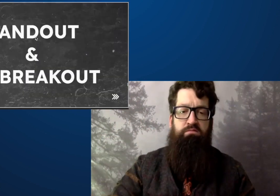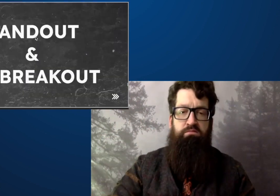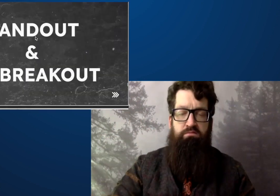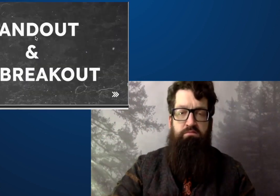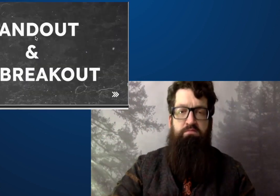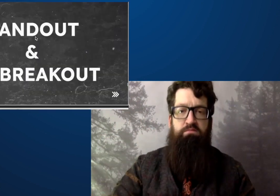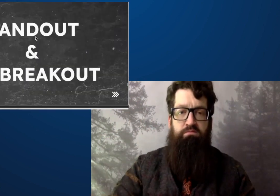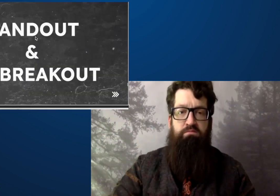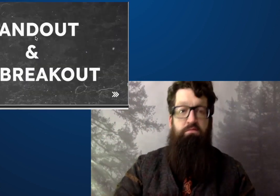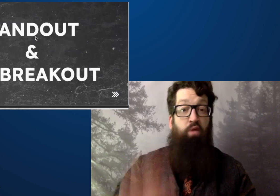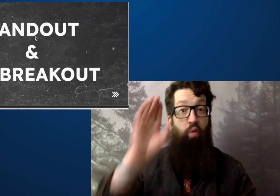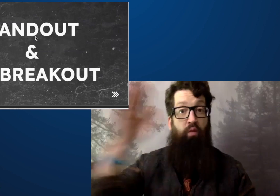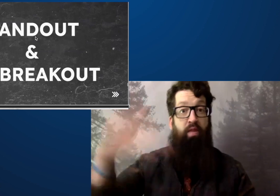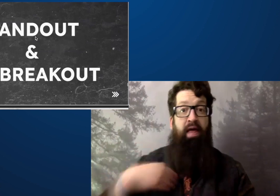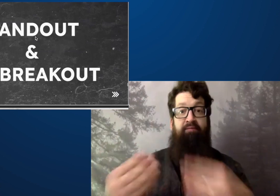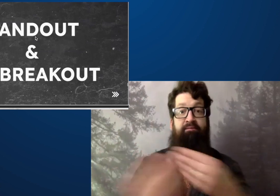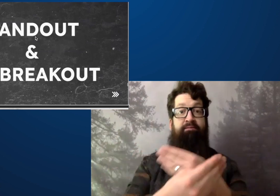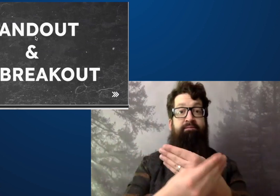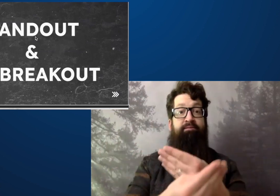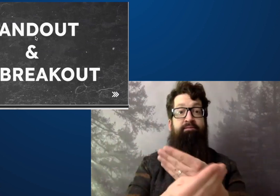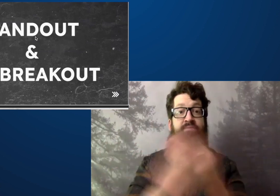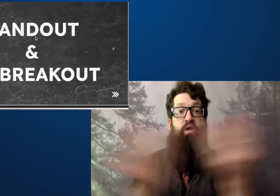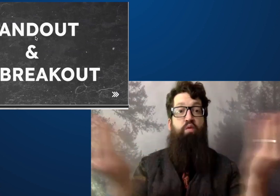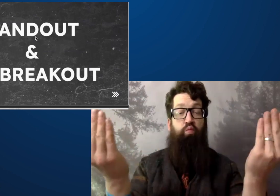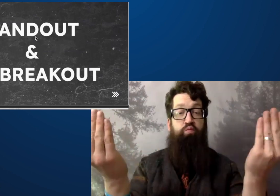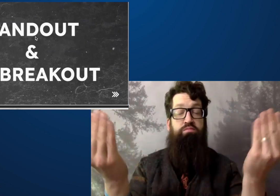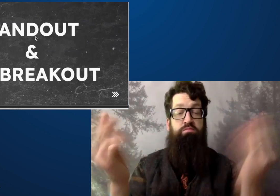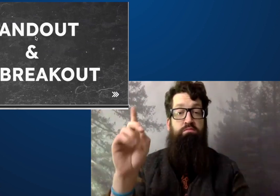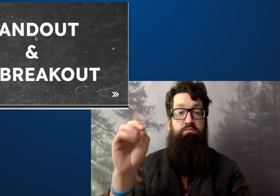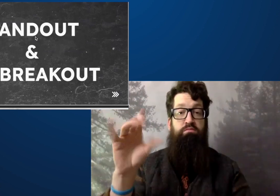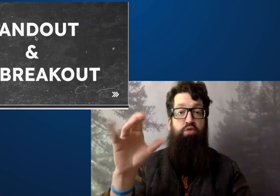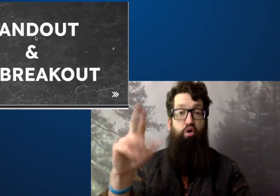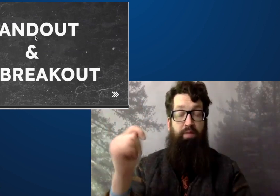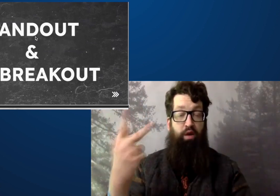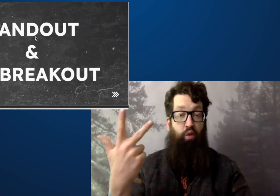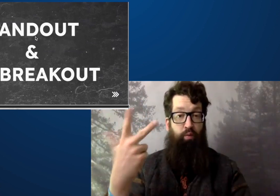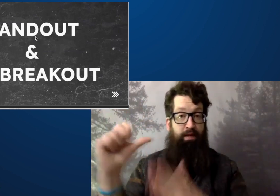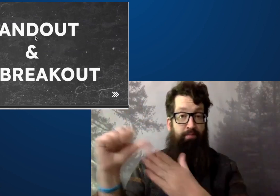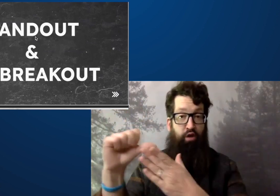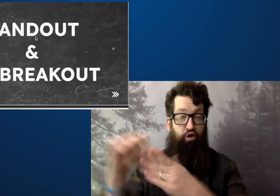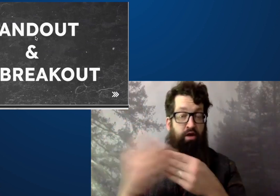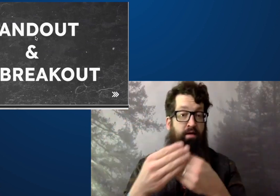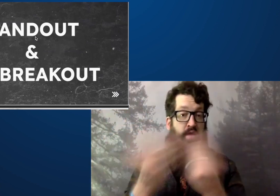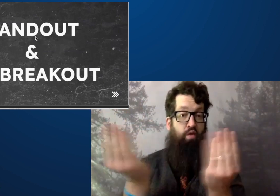Now, there will be handouts.